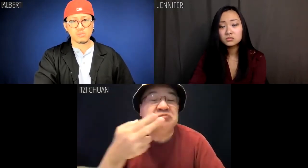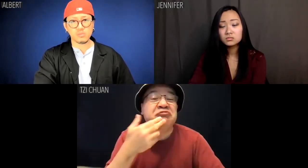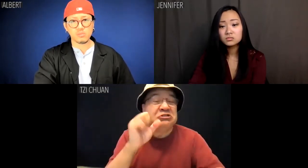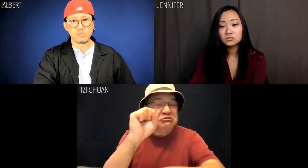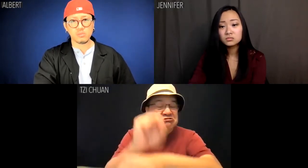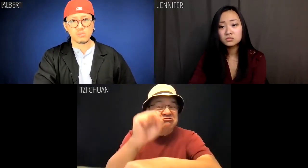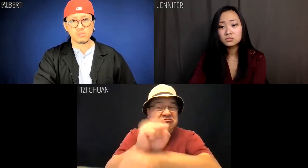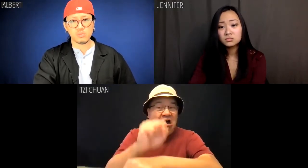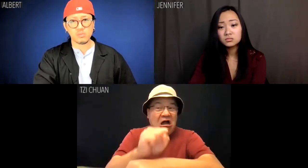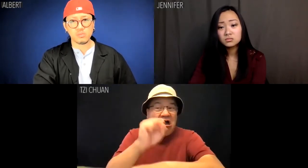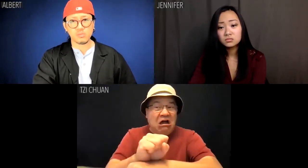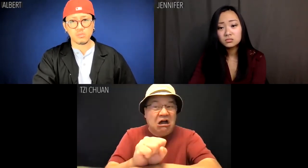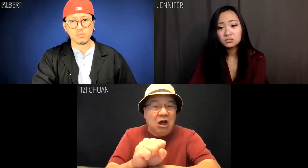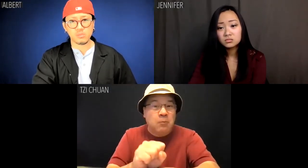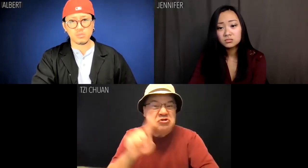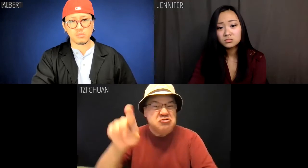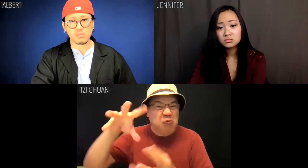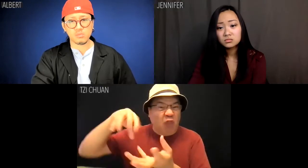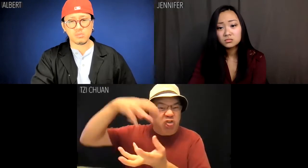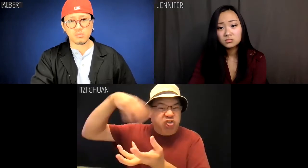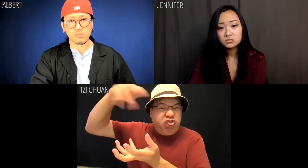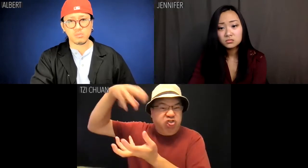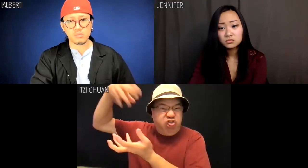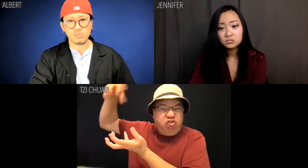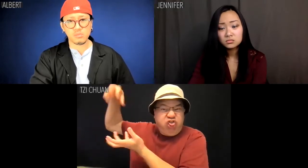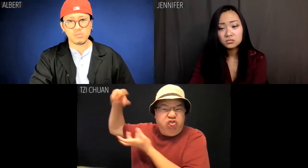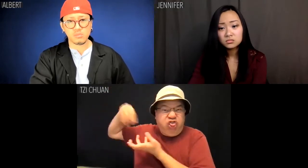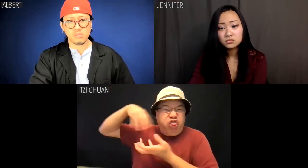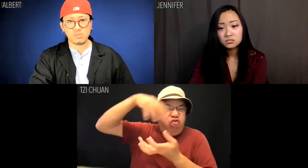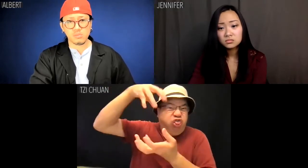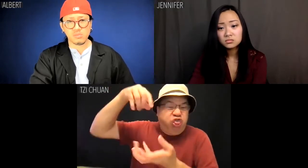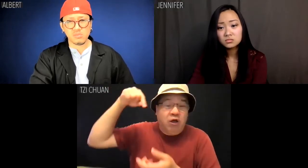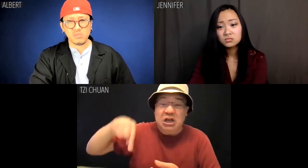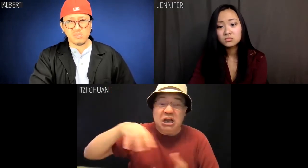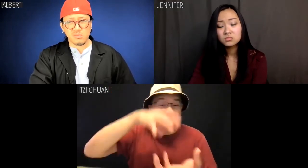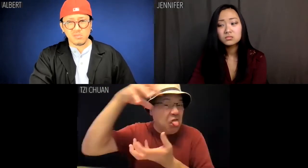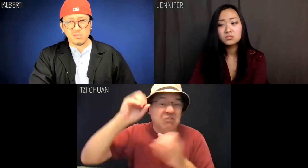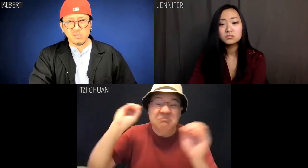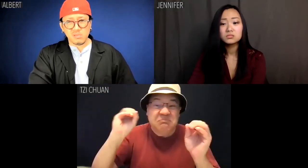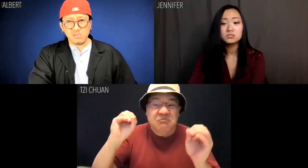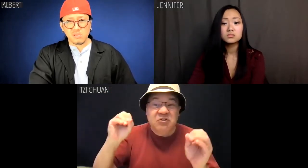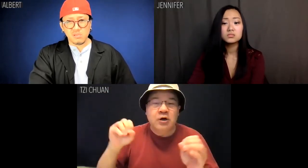Well, good job, you rugged individuals, you cacophonous deviant freaks.